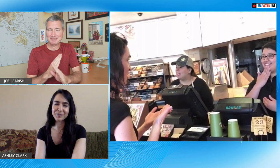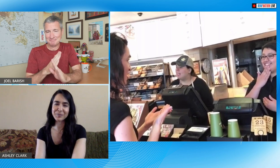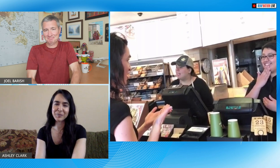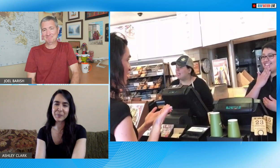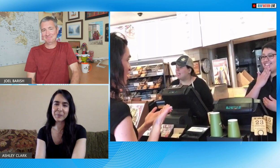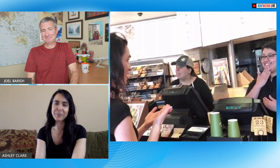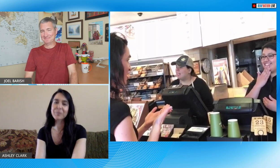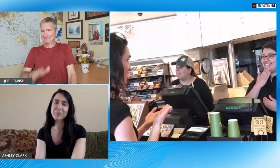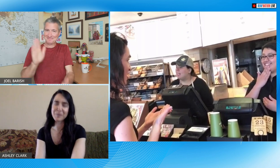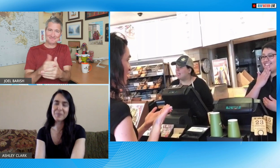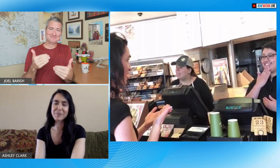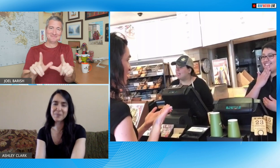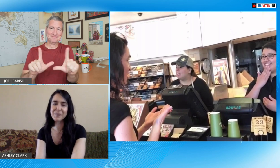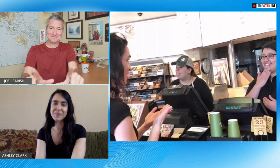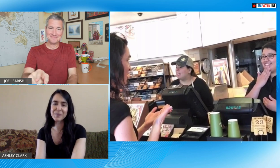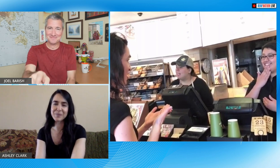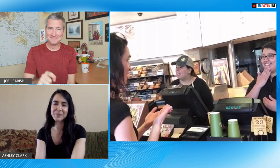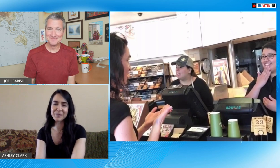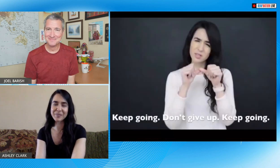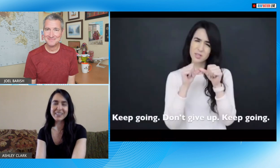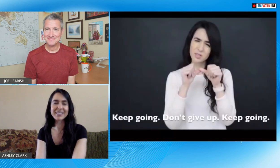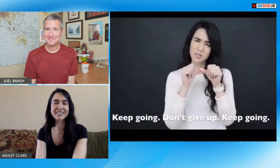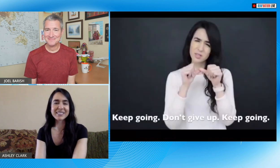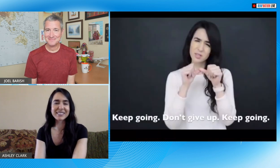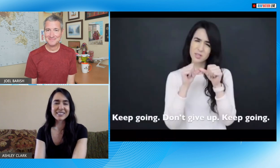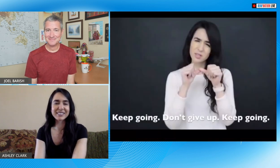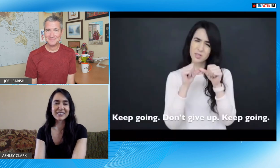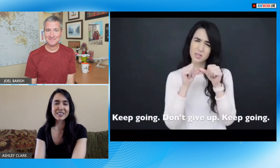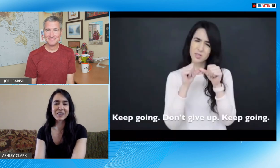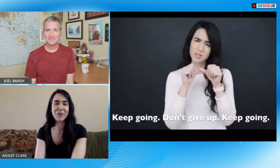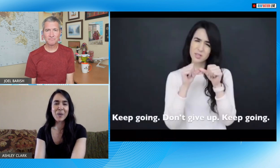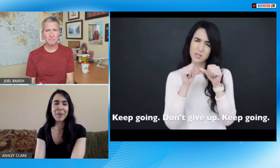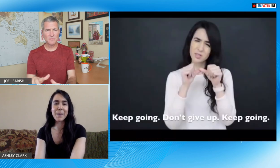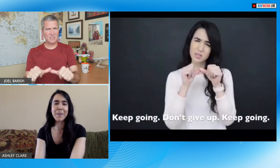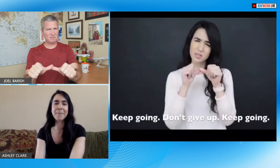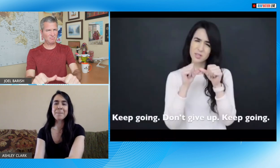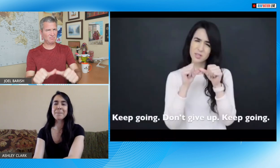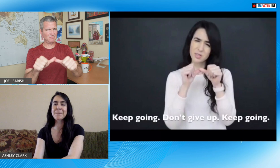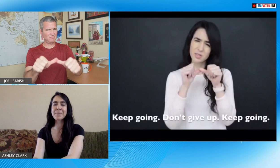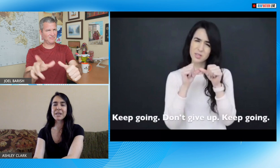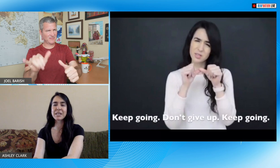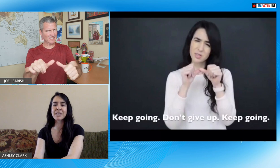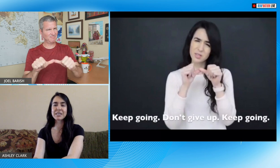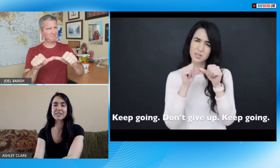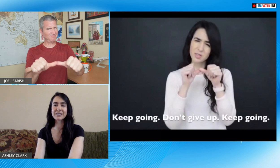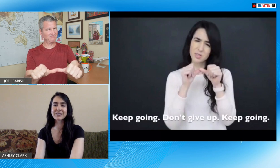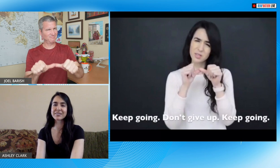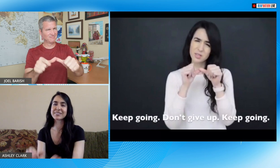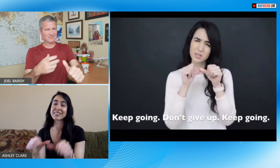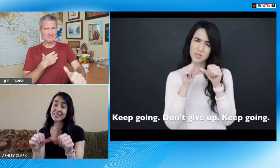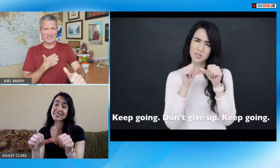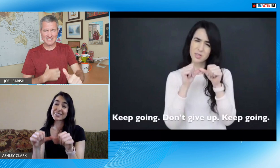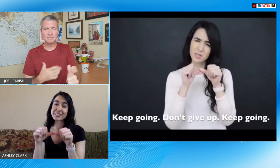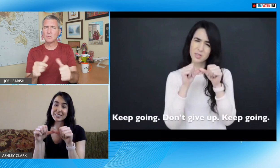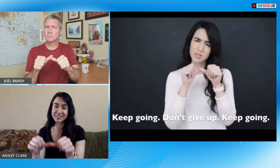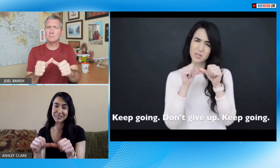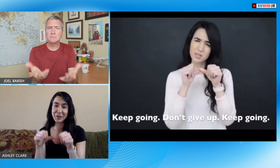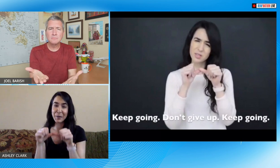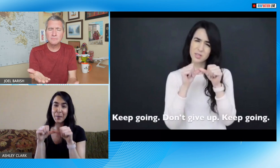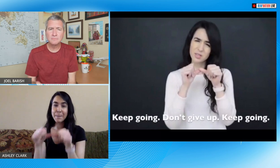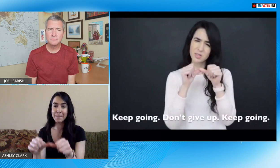inspiration I will defeat all barriers all right keep going keep going keep